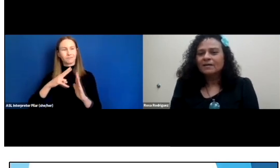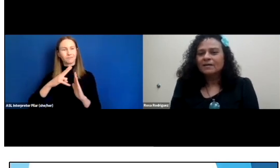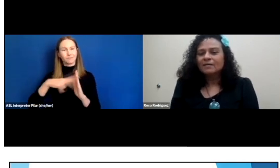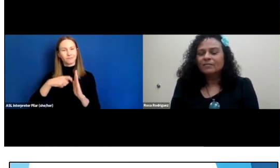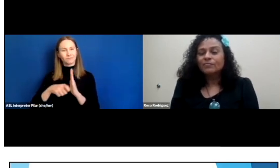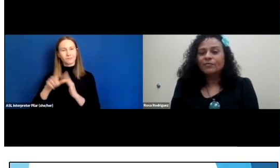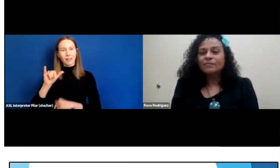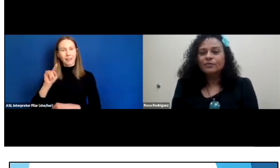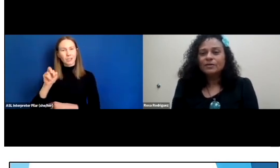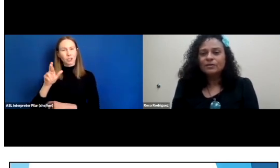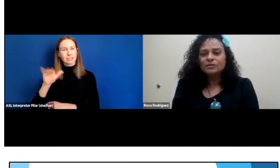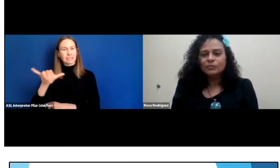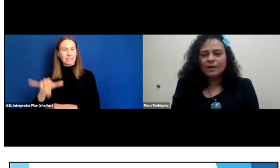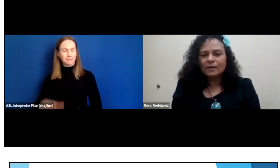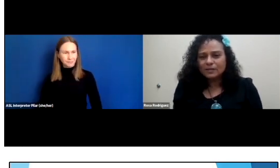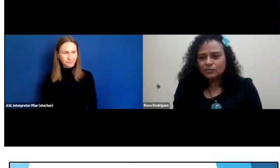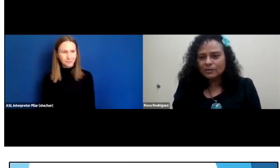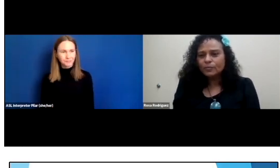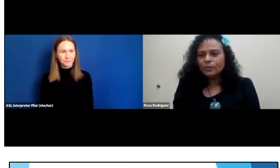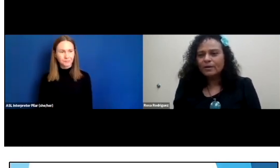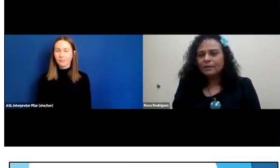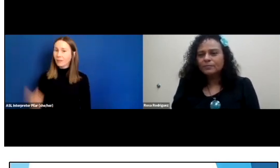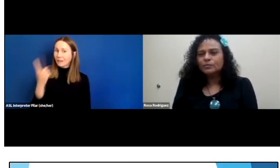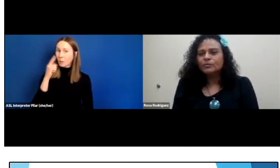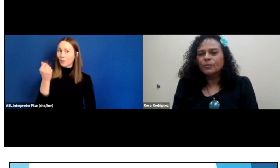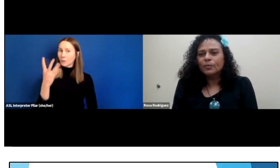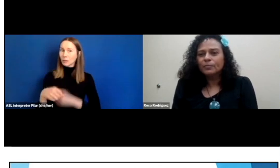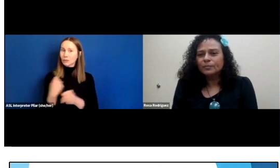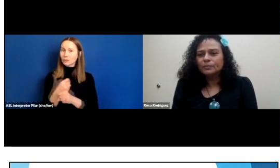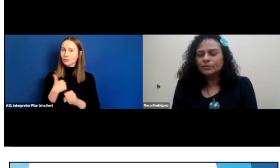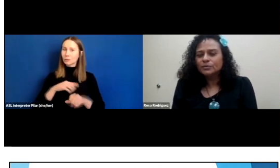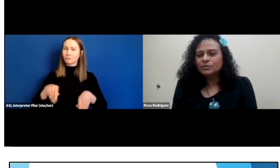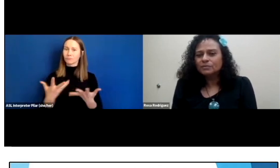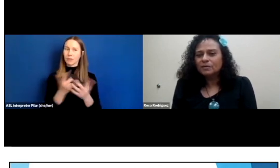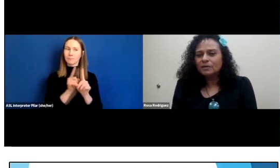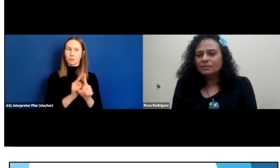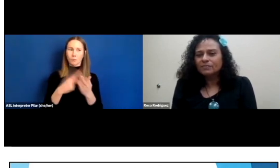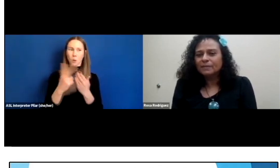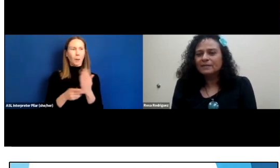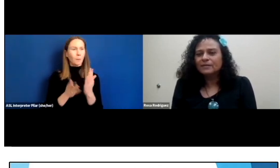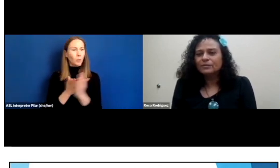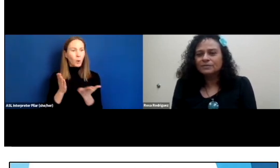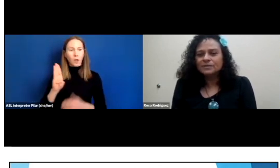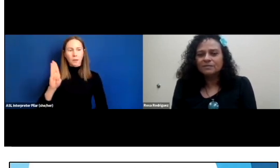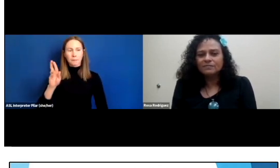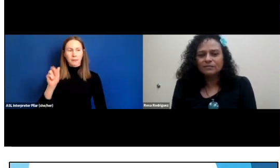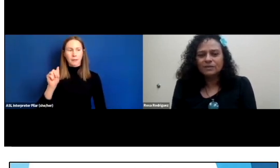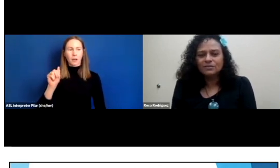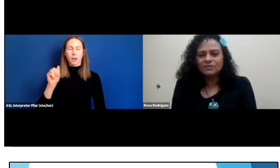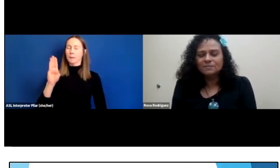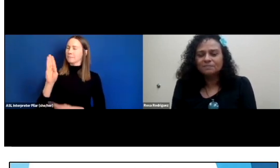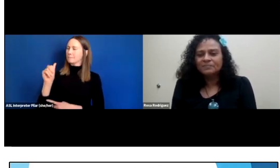For a few years, we had a mentoring program through the Barbara Bush Family Literacy Foundation.